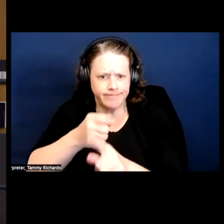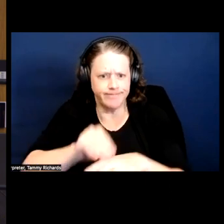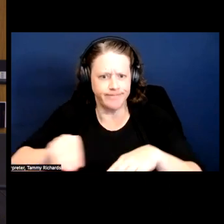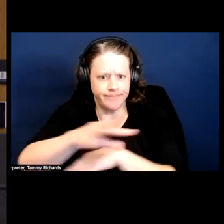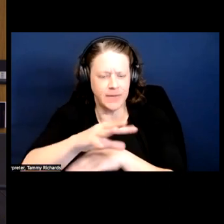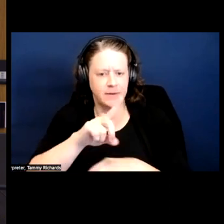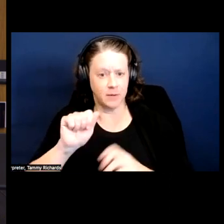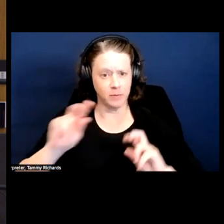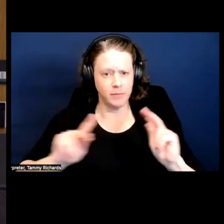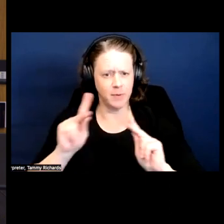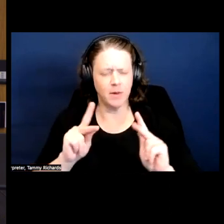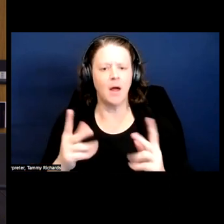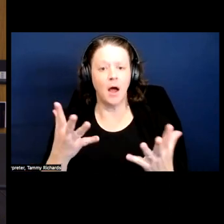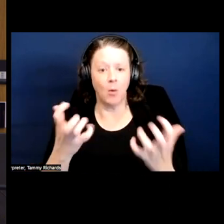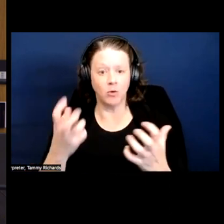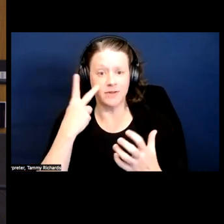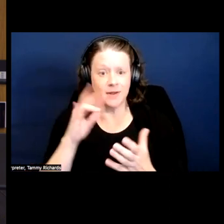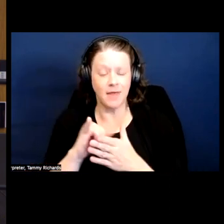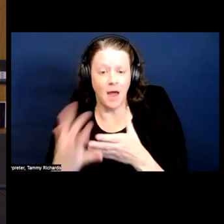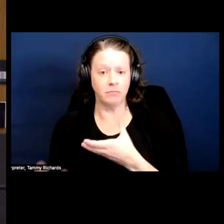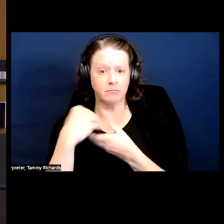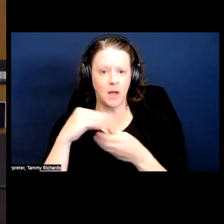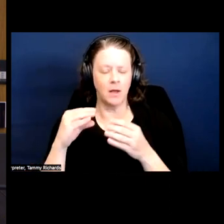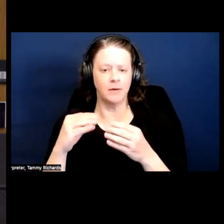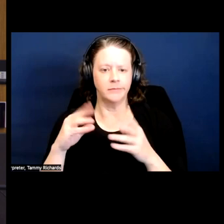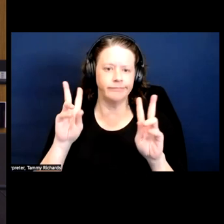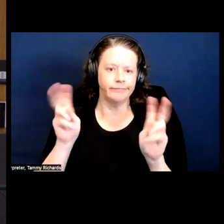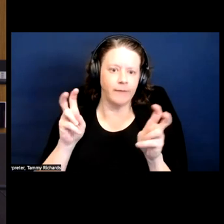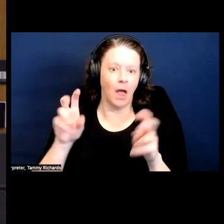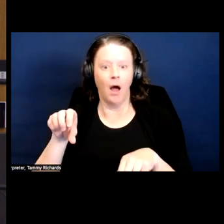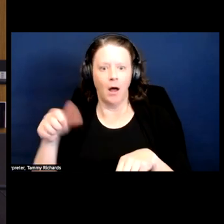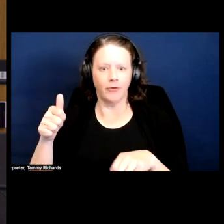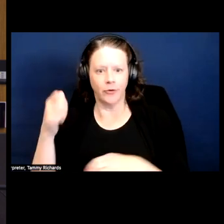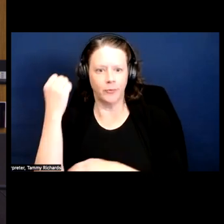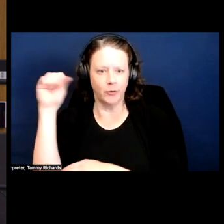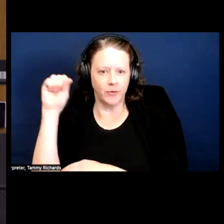I want to see that brought more into "other movement work."